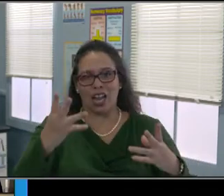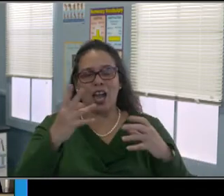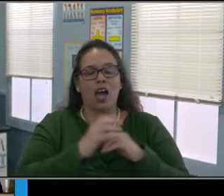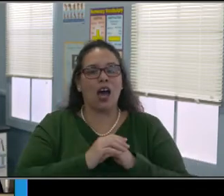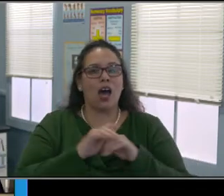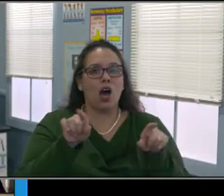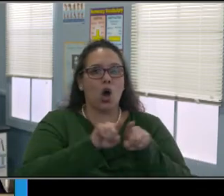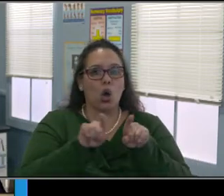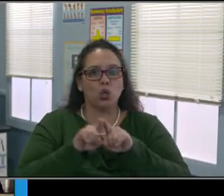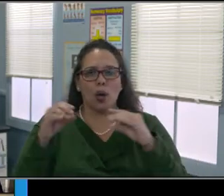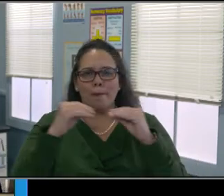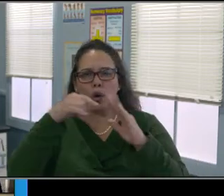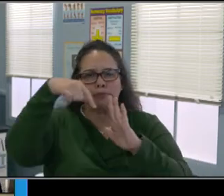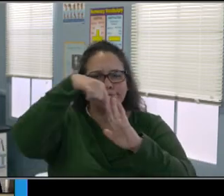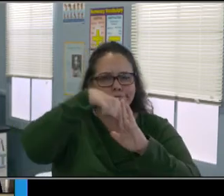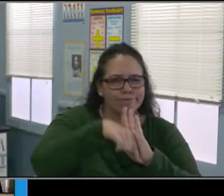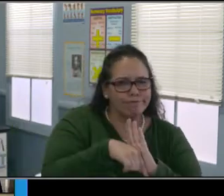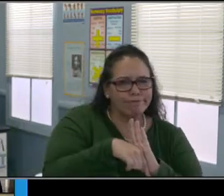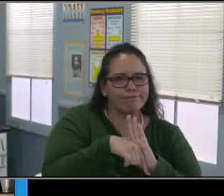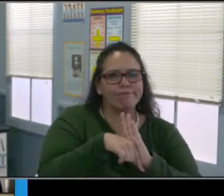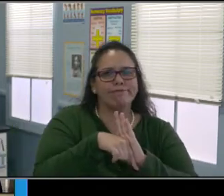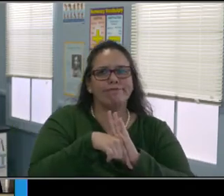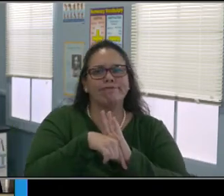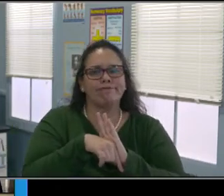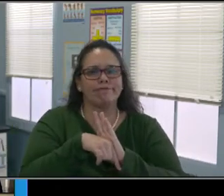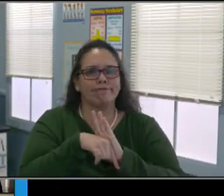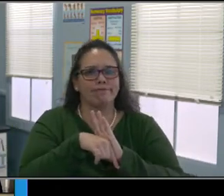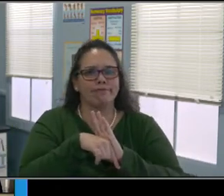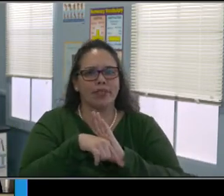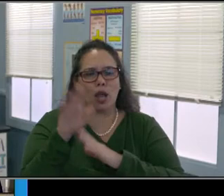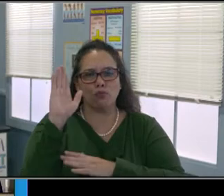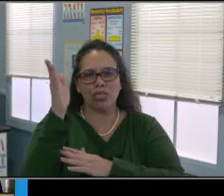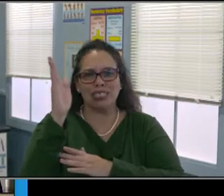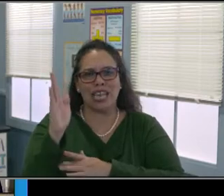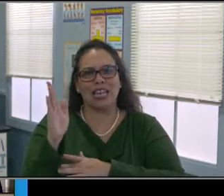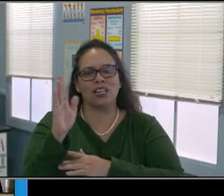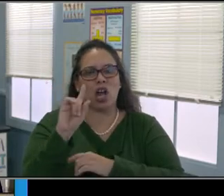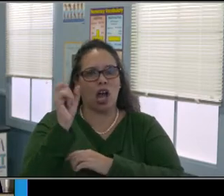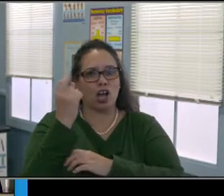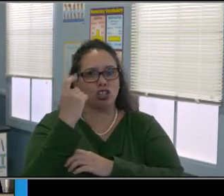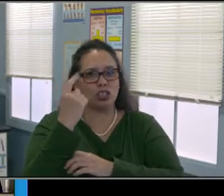And if whoever has control could give me a little screen share time.